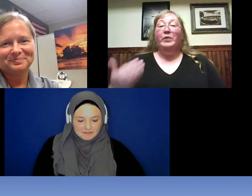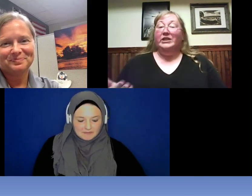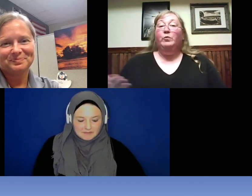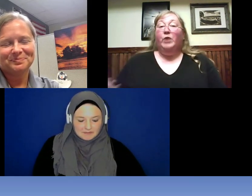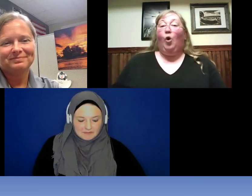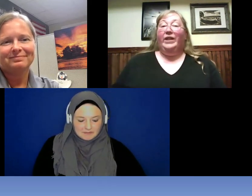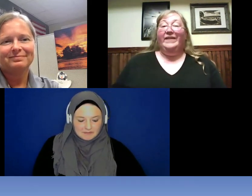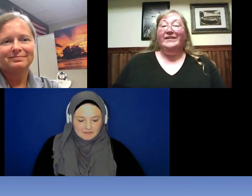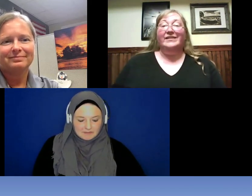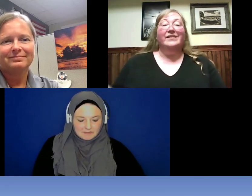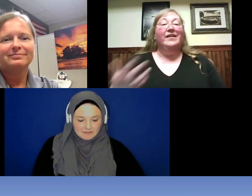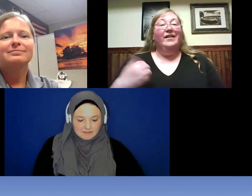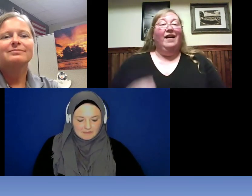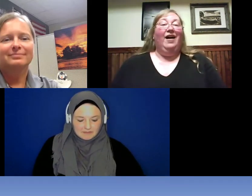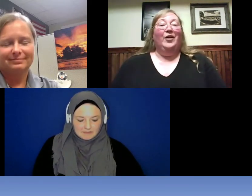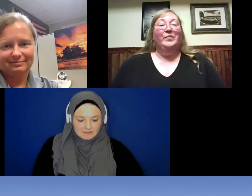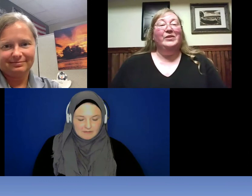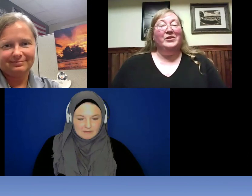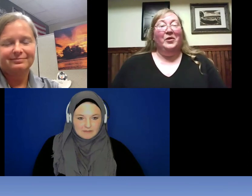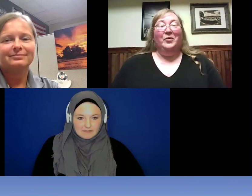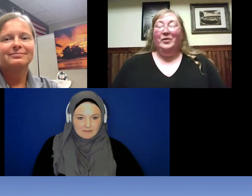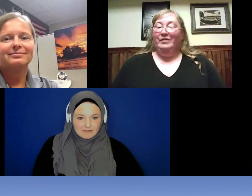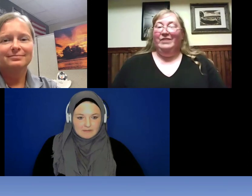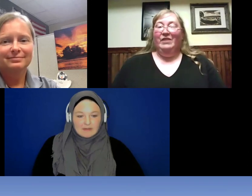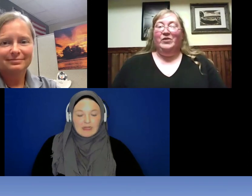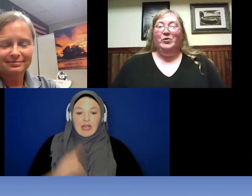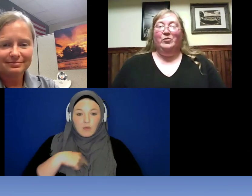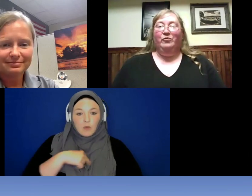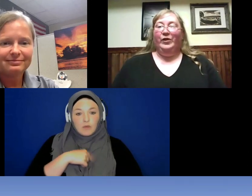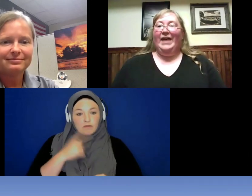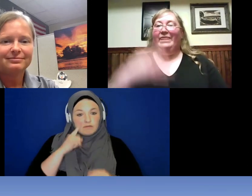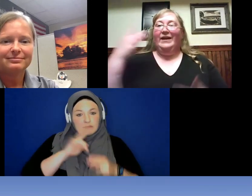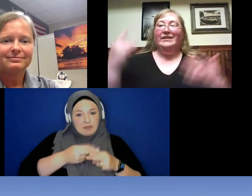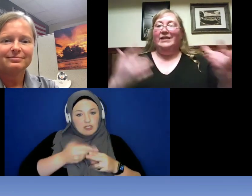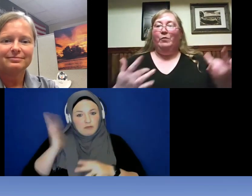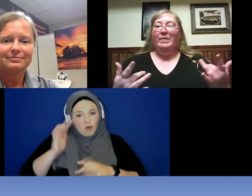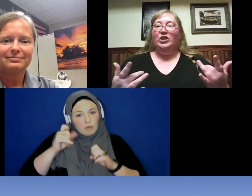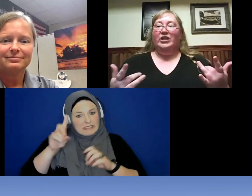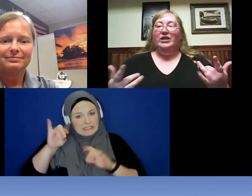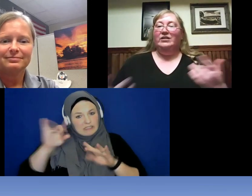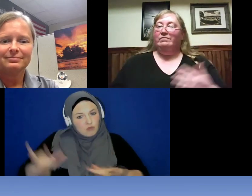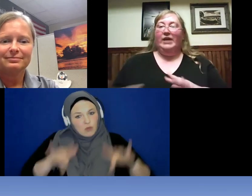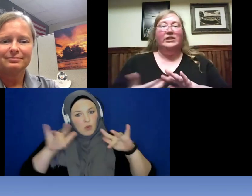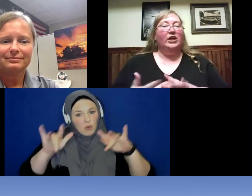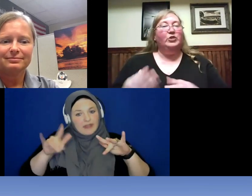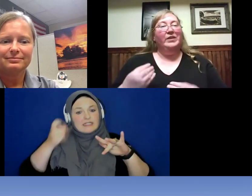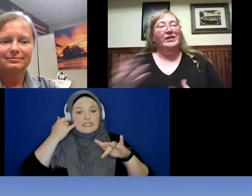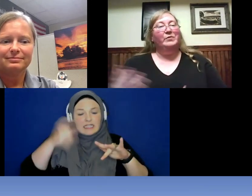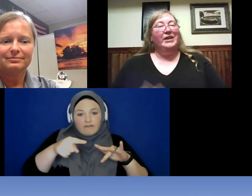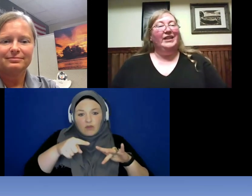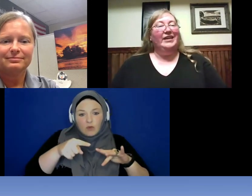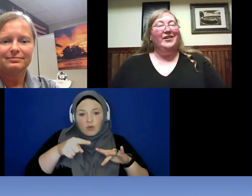did record it. So if you forget things that were mentioned , get in touch with us we can let you know